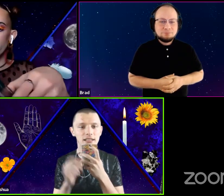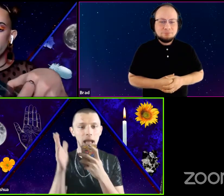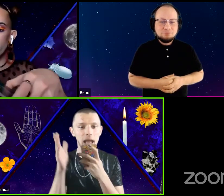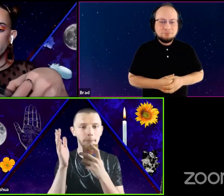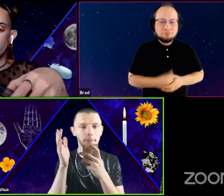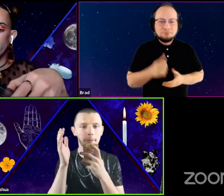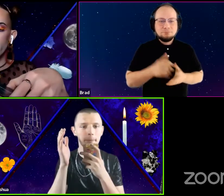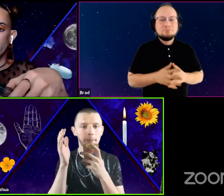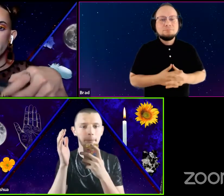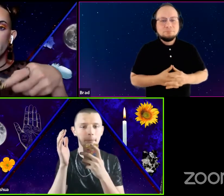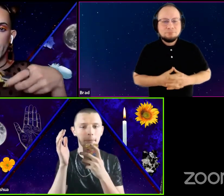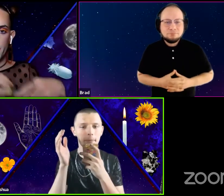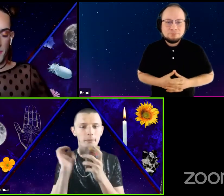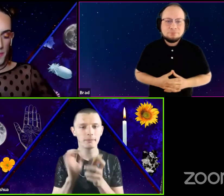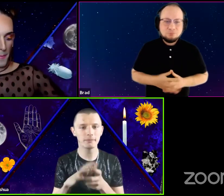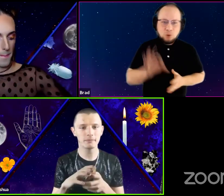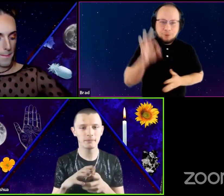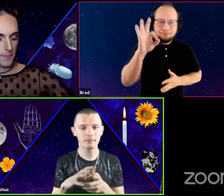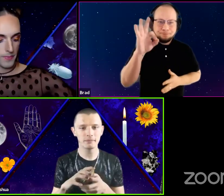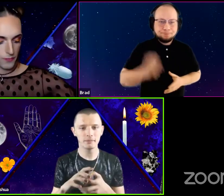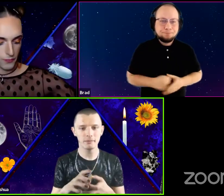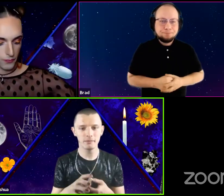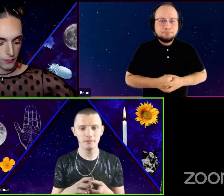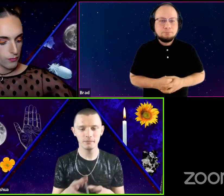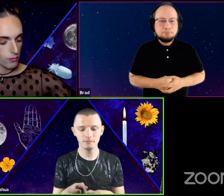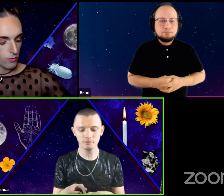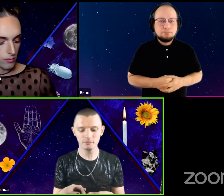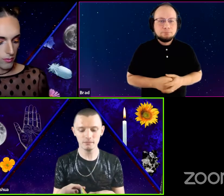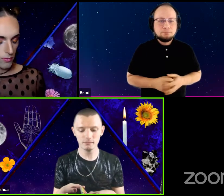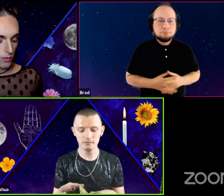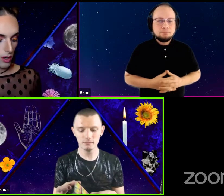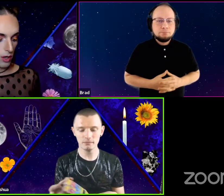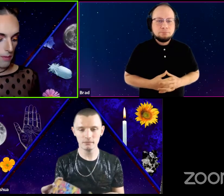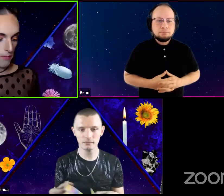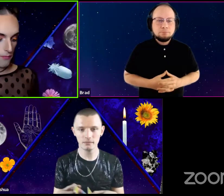Stop. Right. Okay.